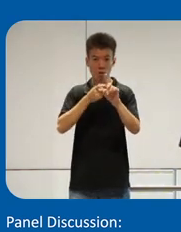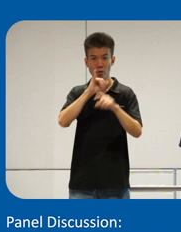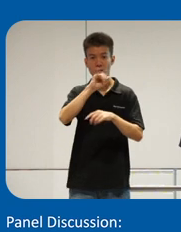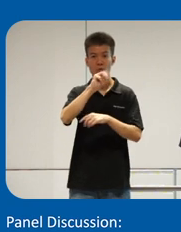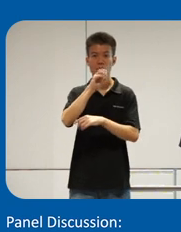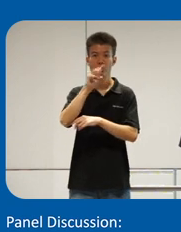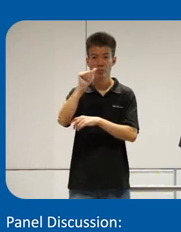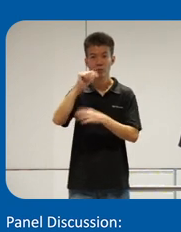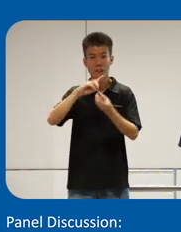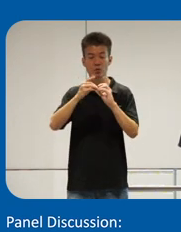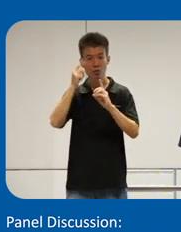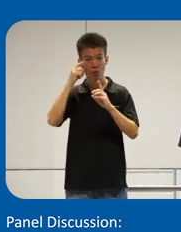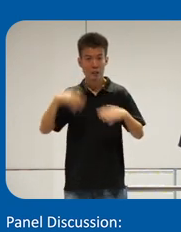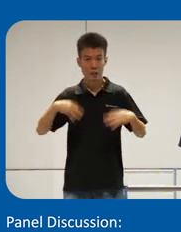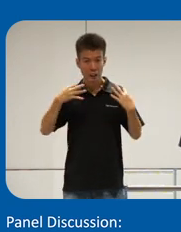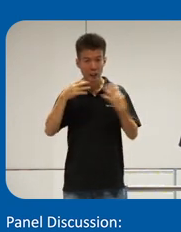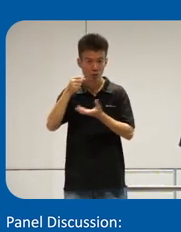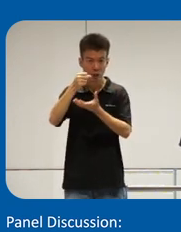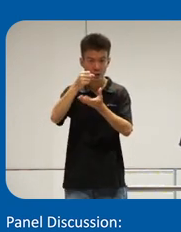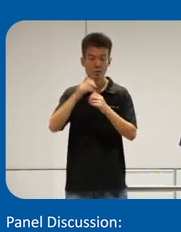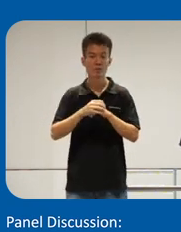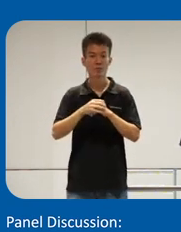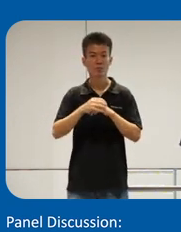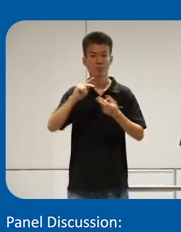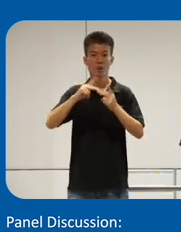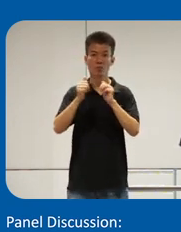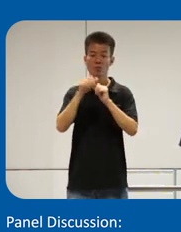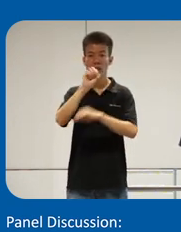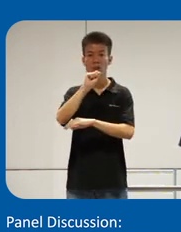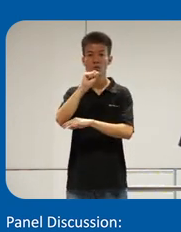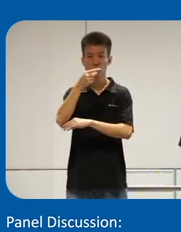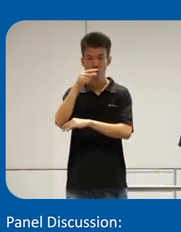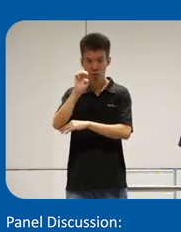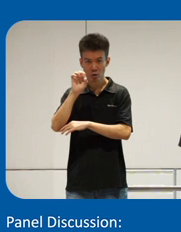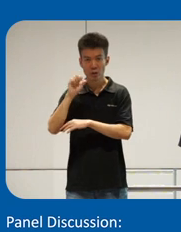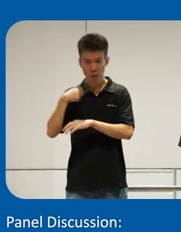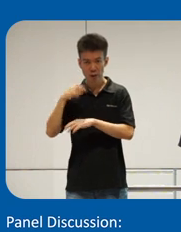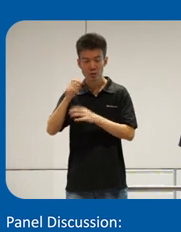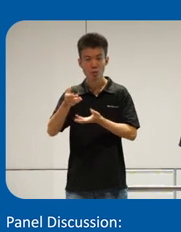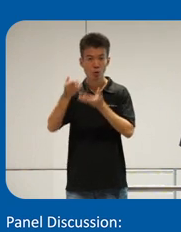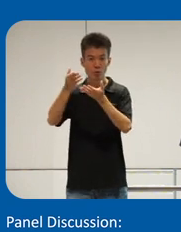digital for Life fund and in uh partnership with SG enable we are able to offer these educational